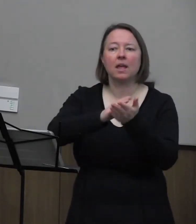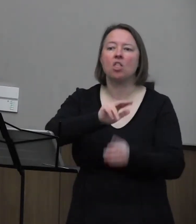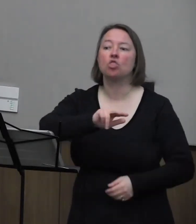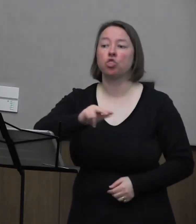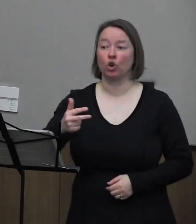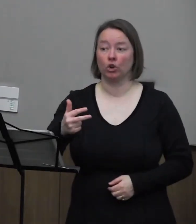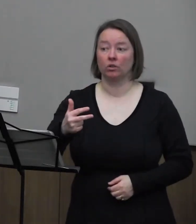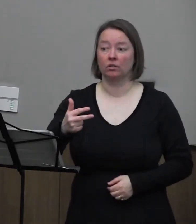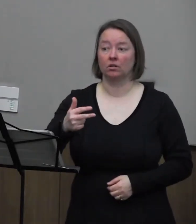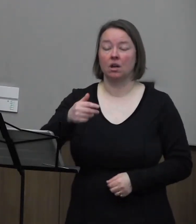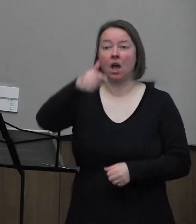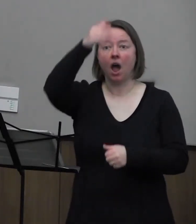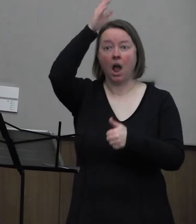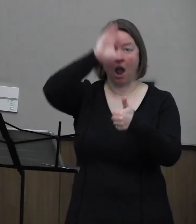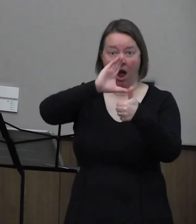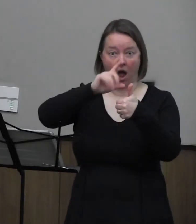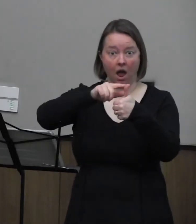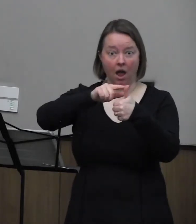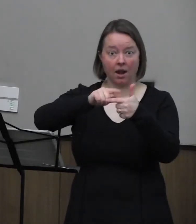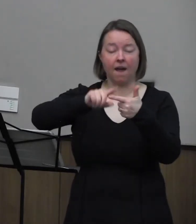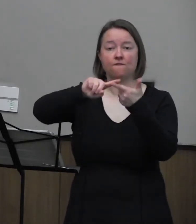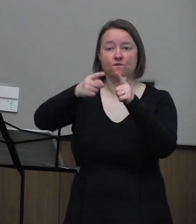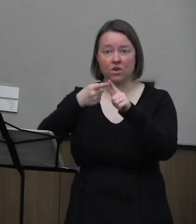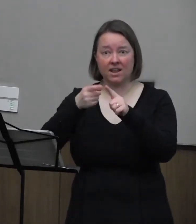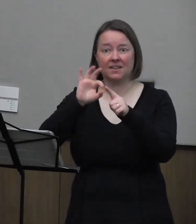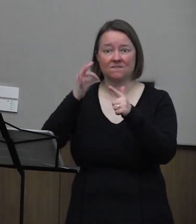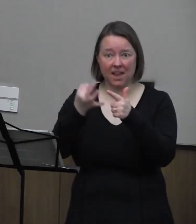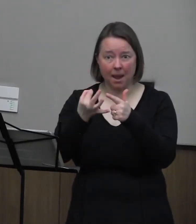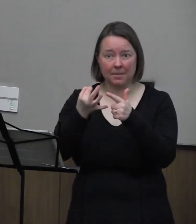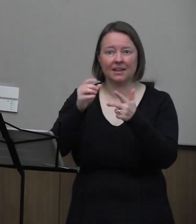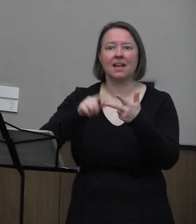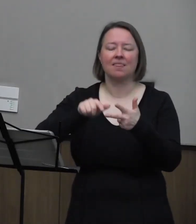God, friends and family, then herself.